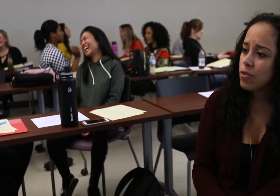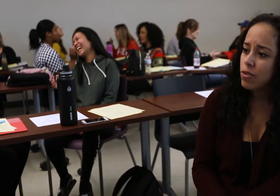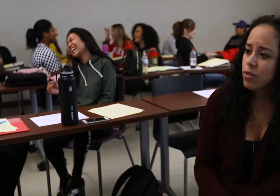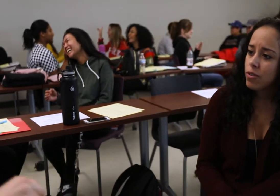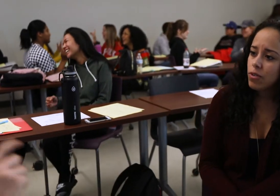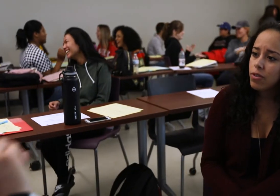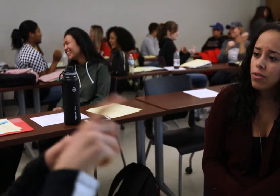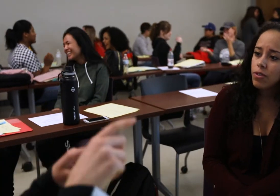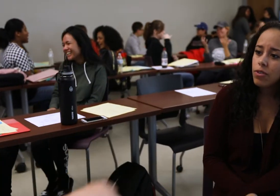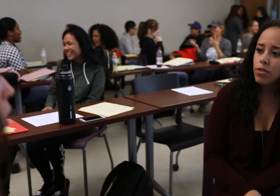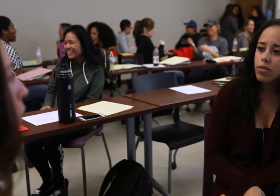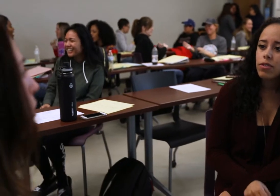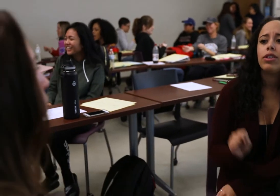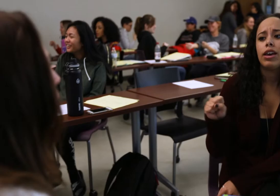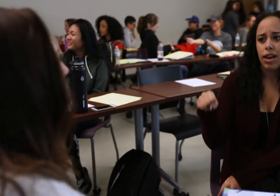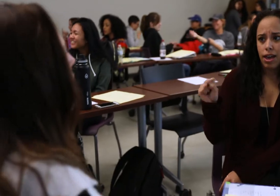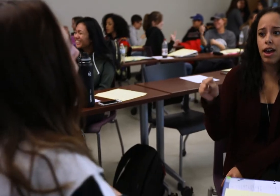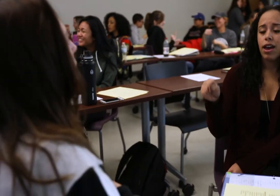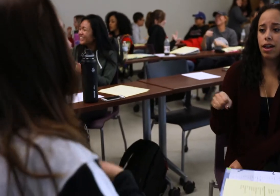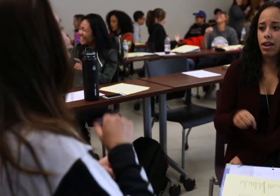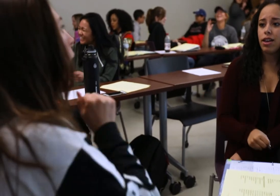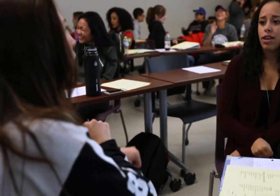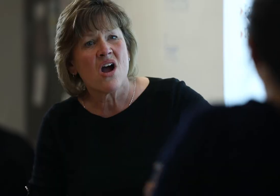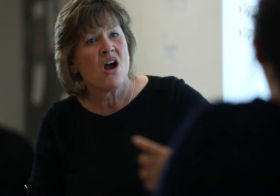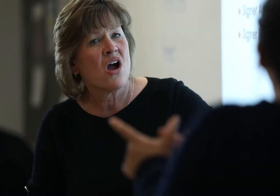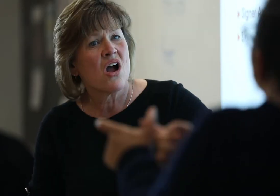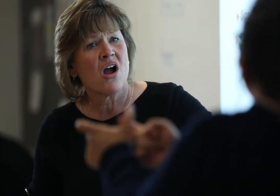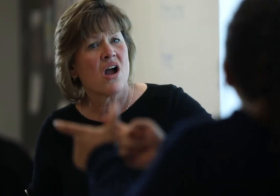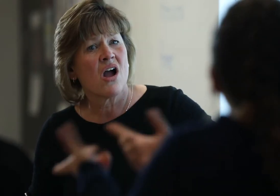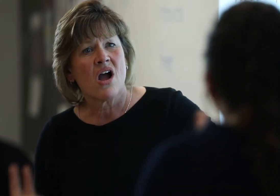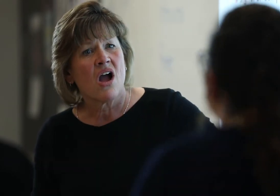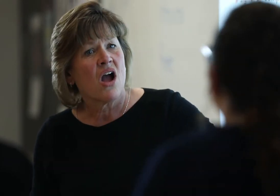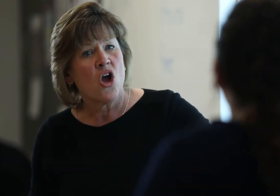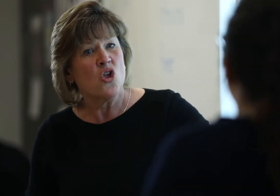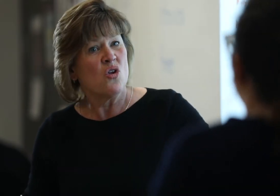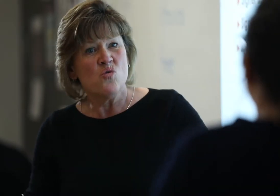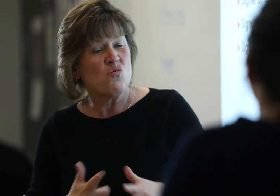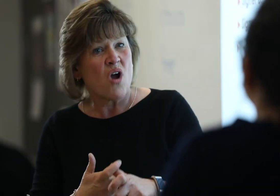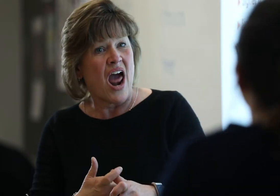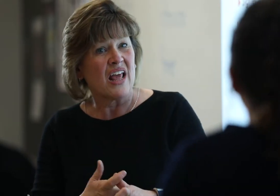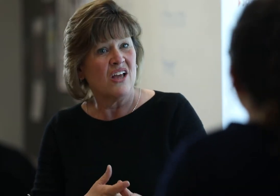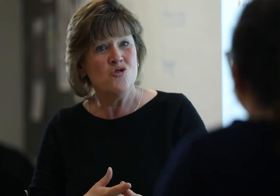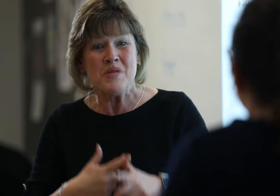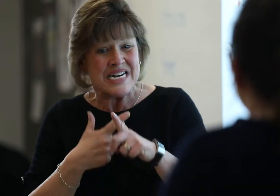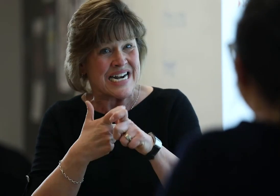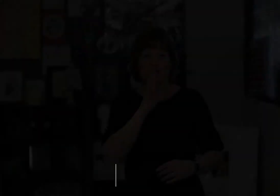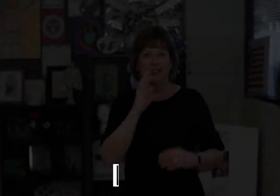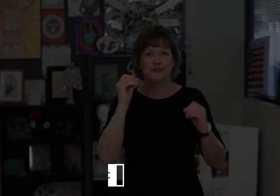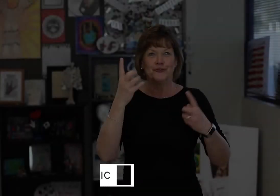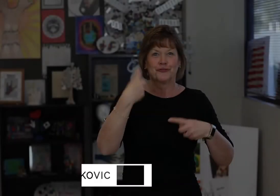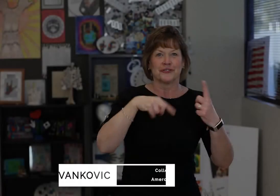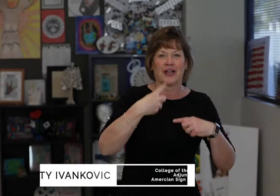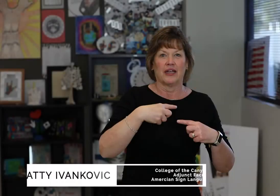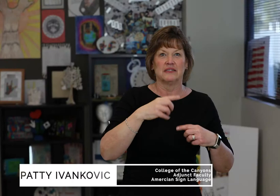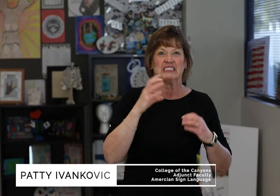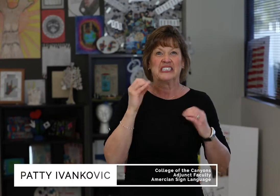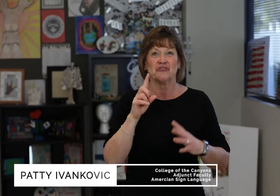because students come in and take their seats, and they look at me like "wait a minute the teachers not talking they're signing oh my gosh the